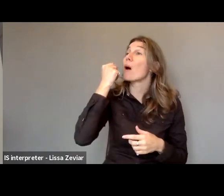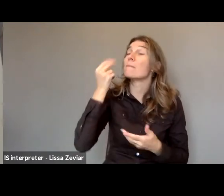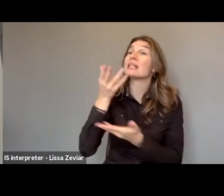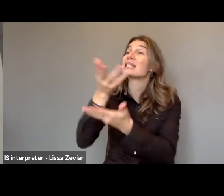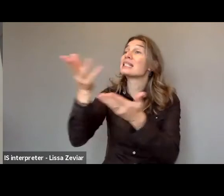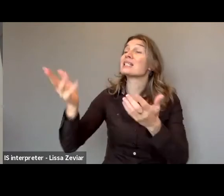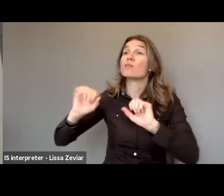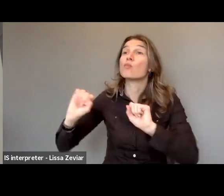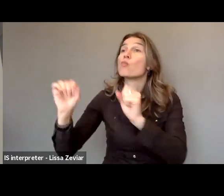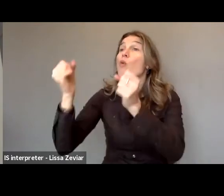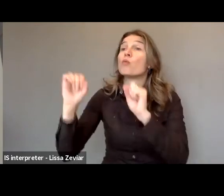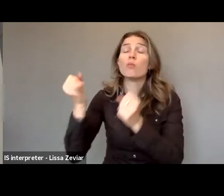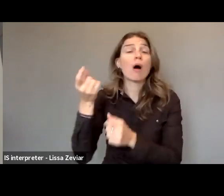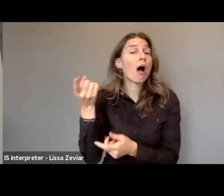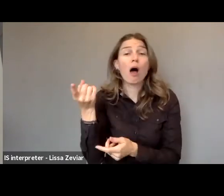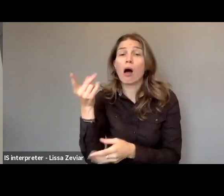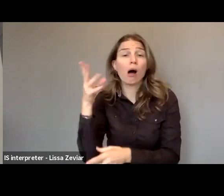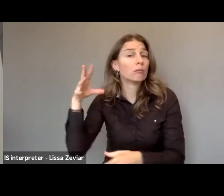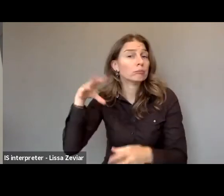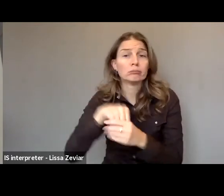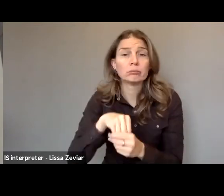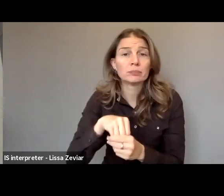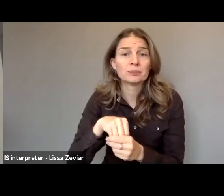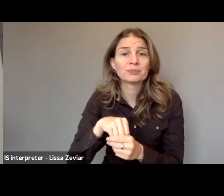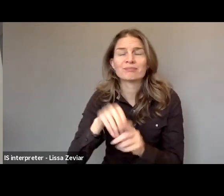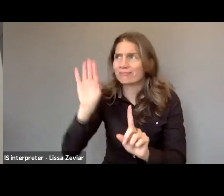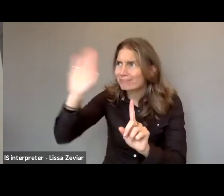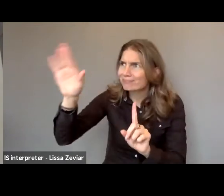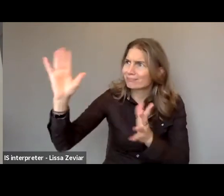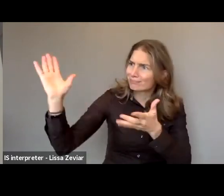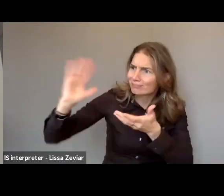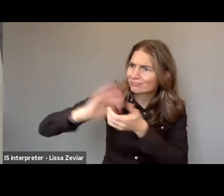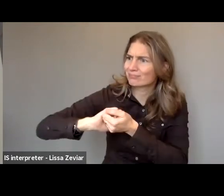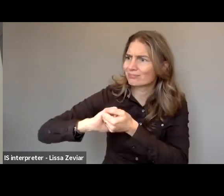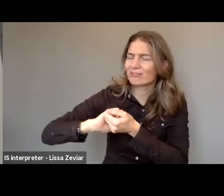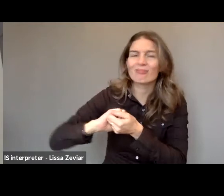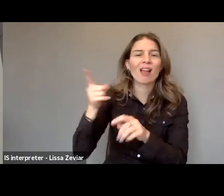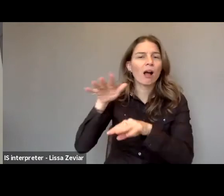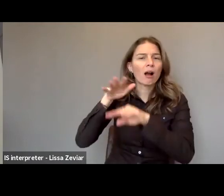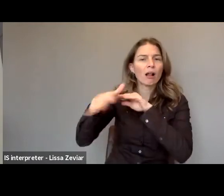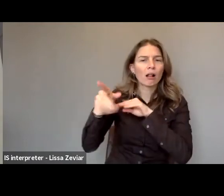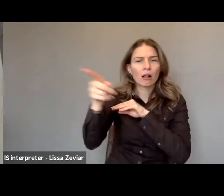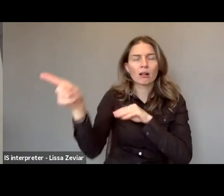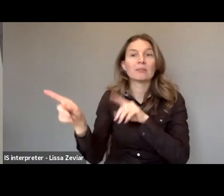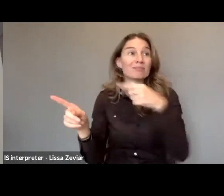And also to remember the obligation of the Spanish state to comply with the Istanbul Convention.